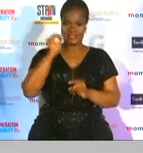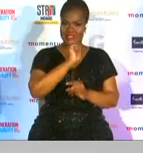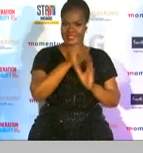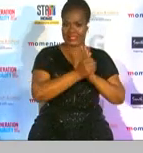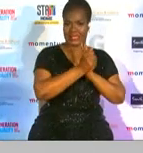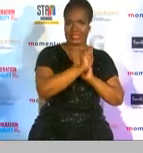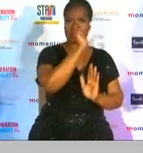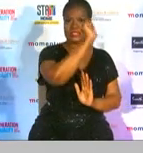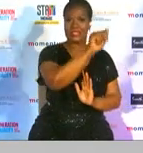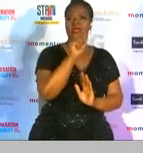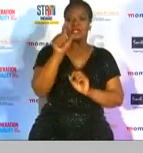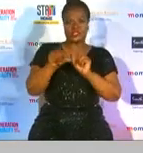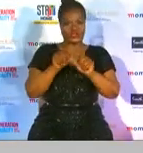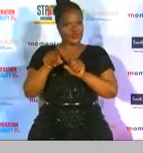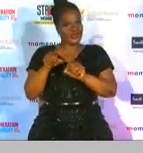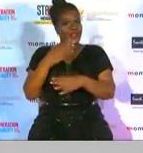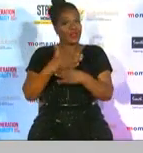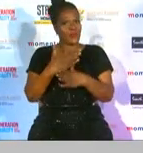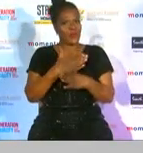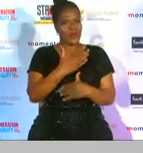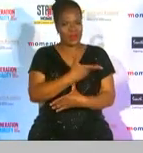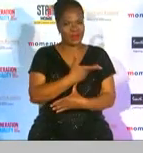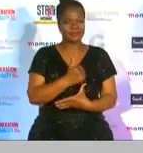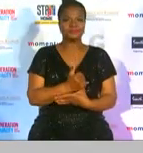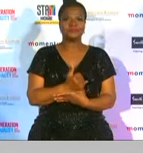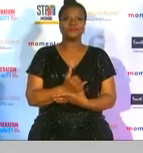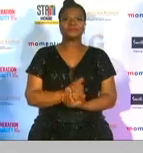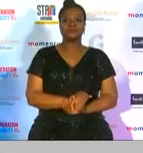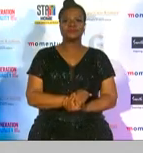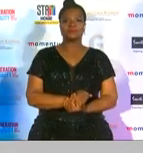in their chosen field standing by our deputy minister of sports arts and